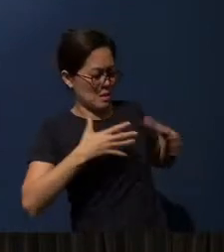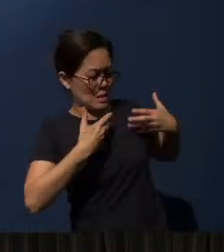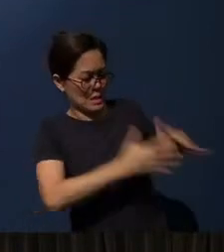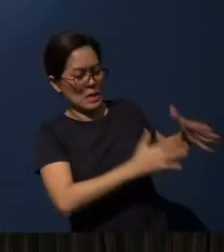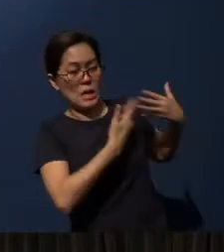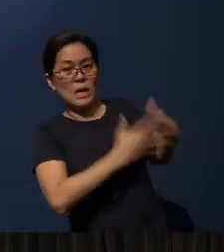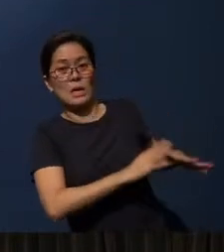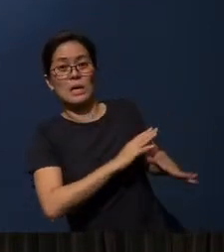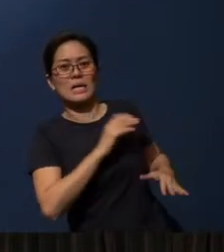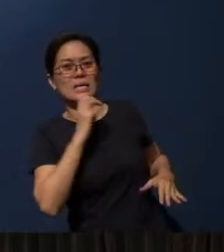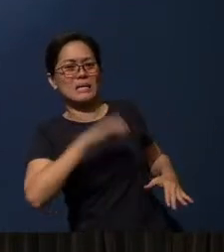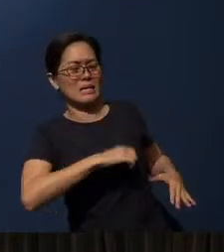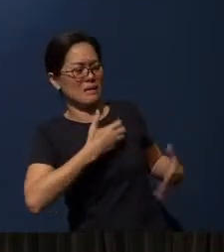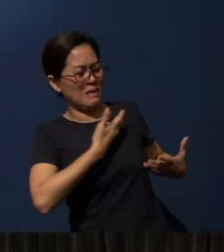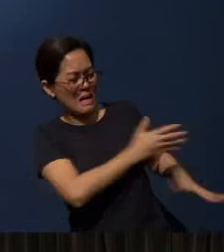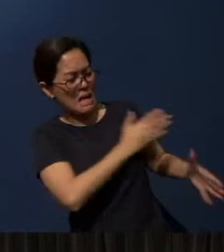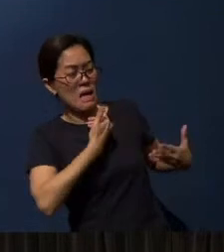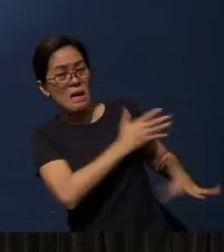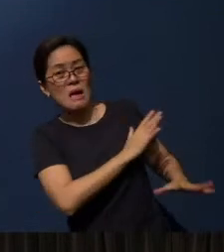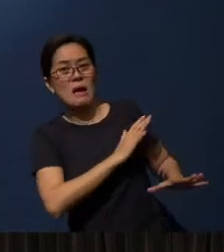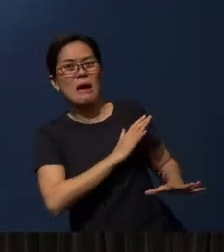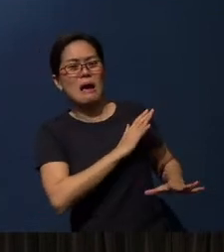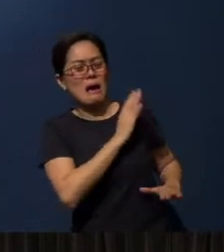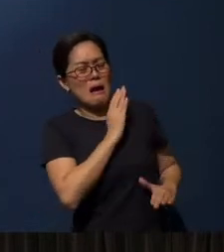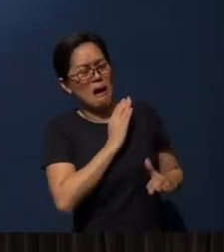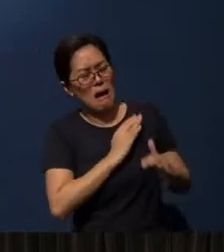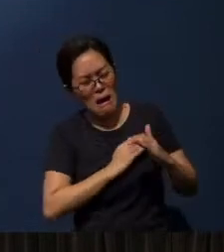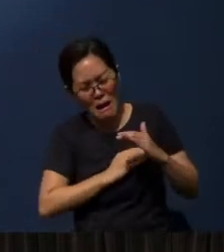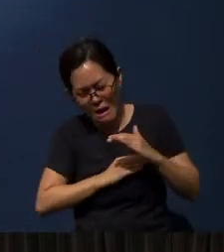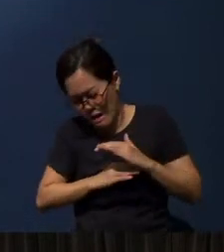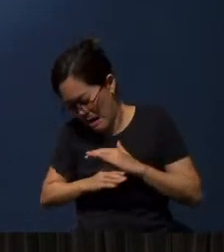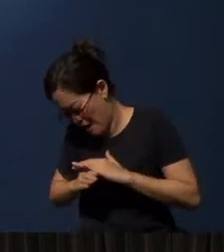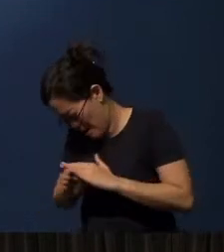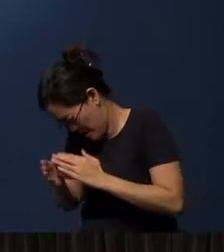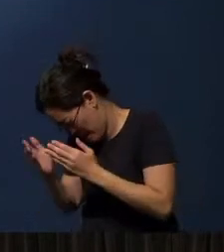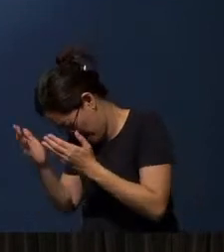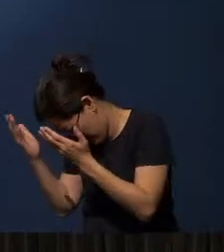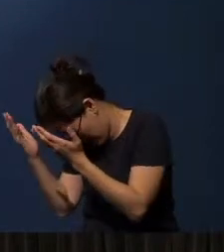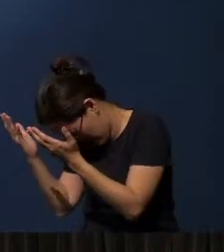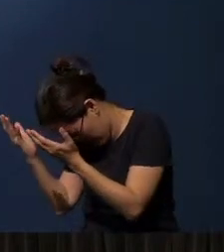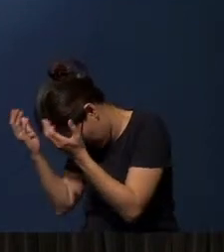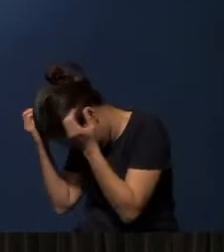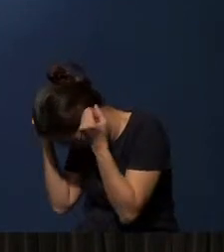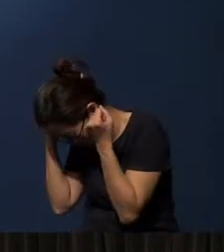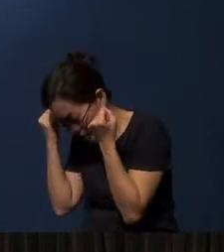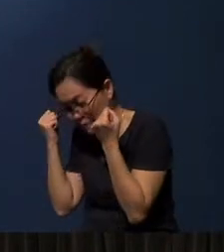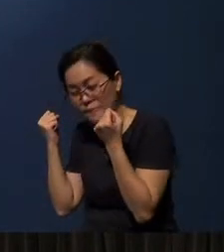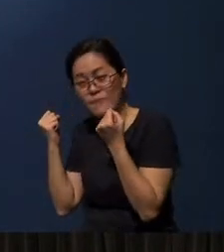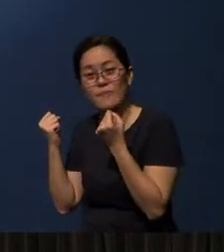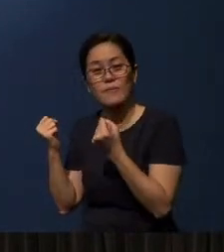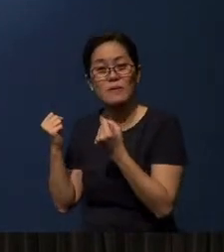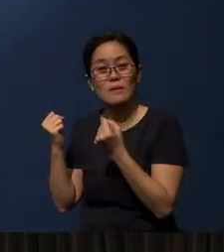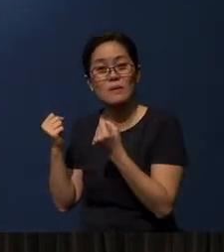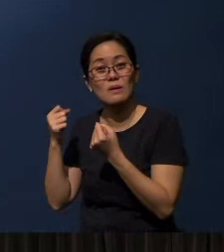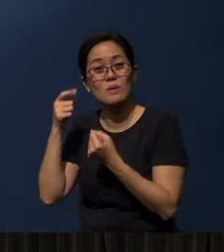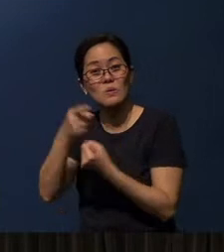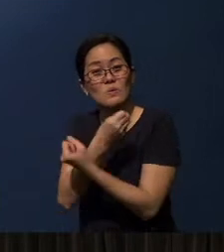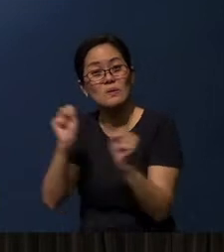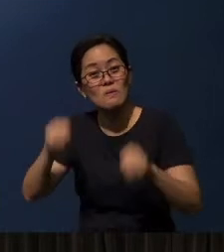that is so prevalent and humbly accept the Word of God planted in you, which can save you.”